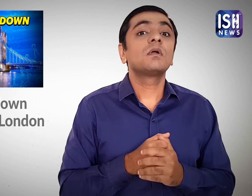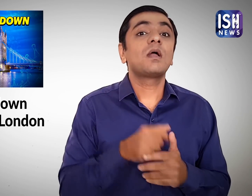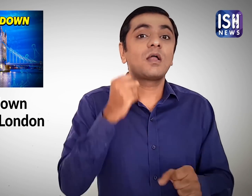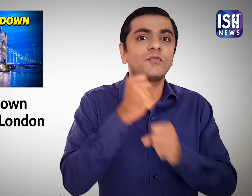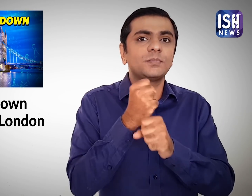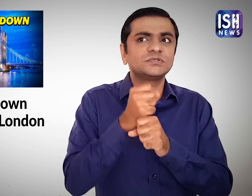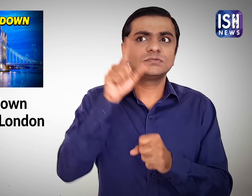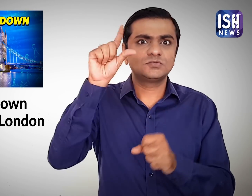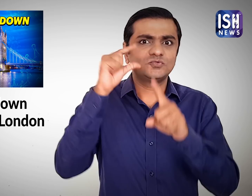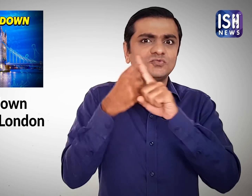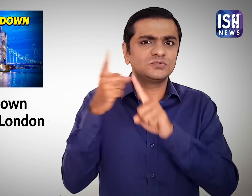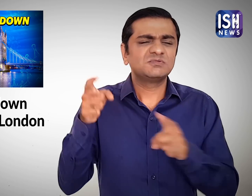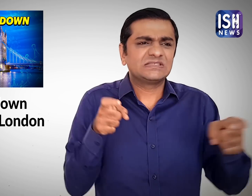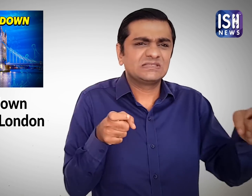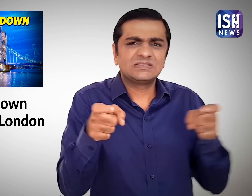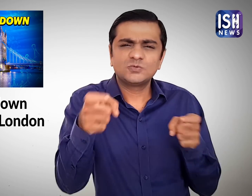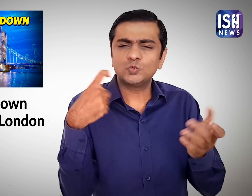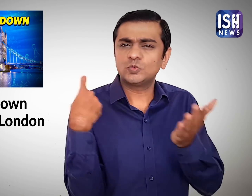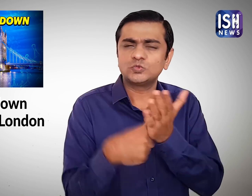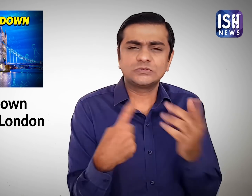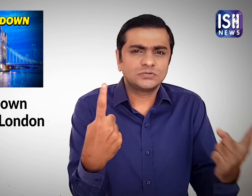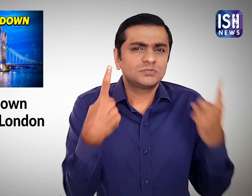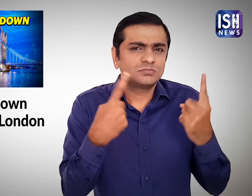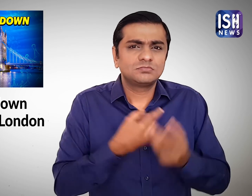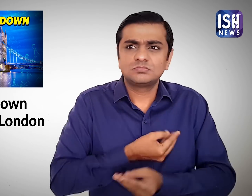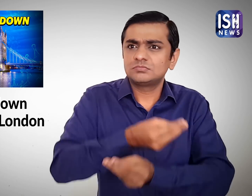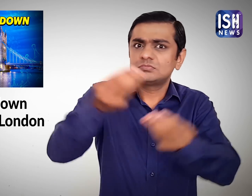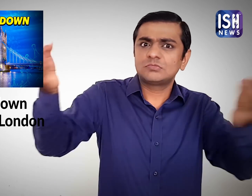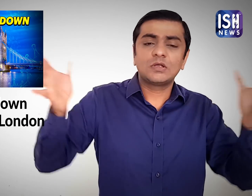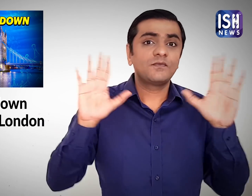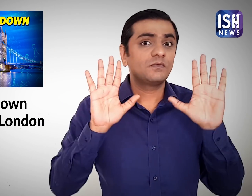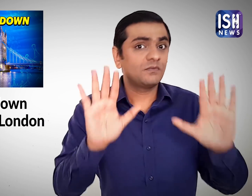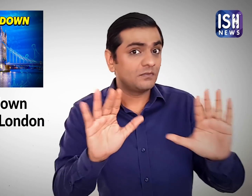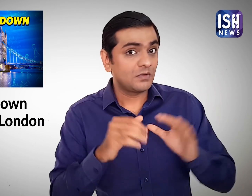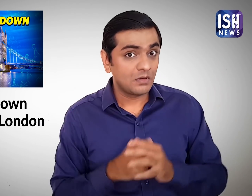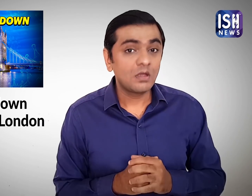and severe COVID-19 restrictions will be imposed.